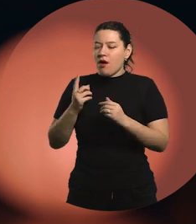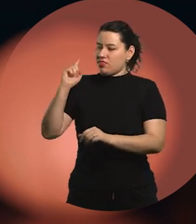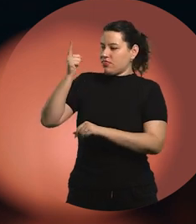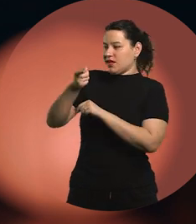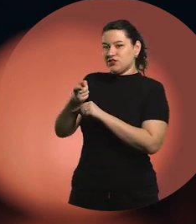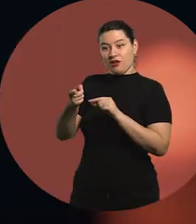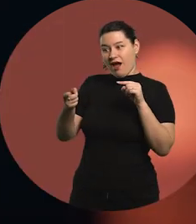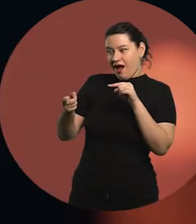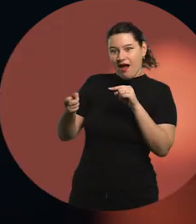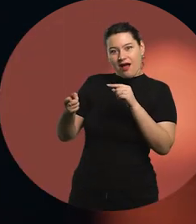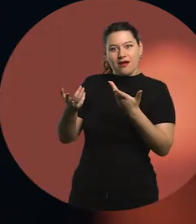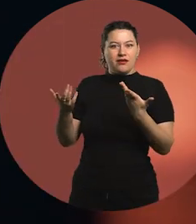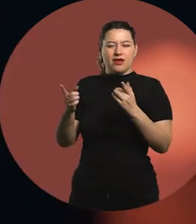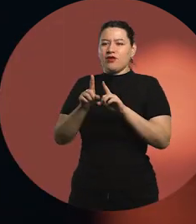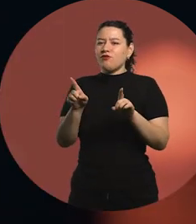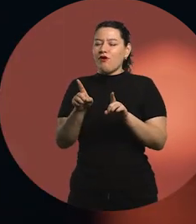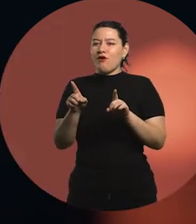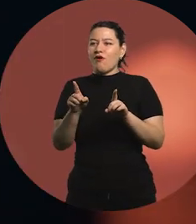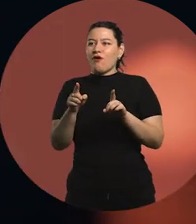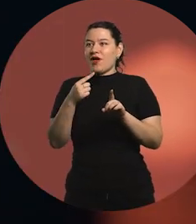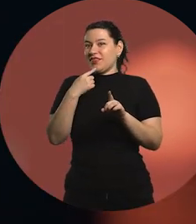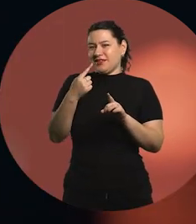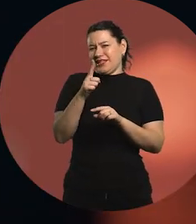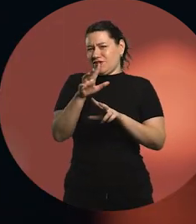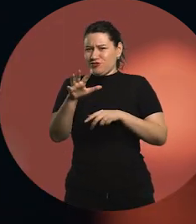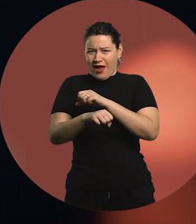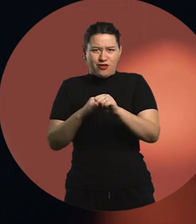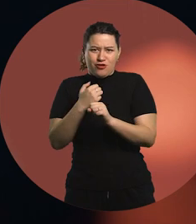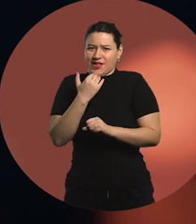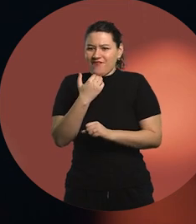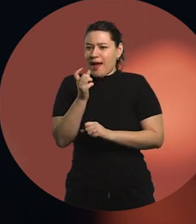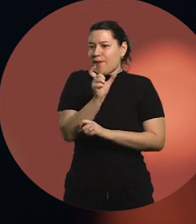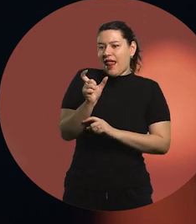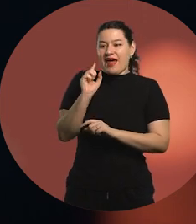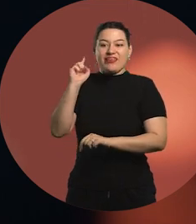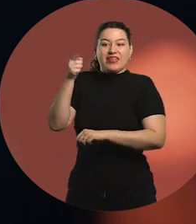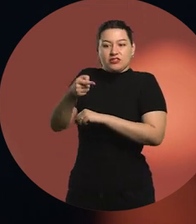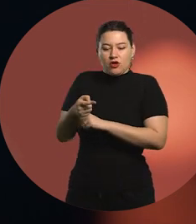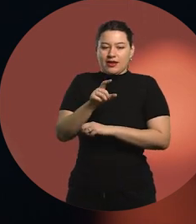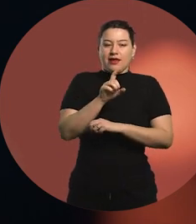Though I didn't call it that at 18. Between 15 and 18,